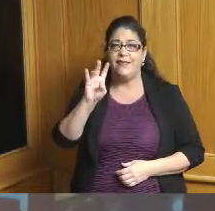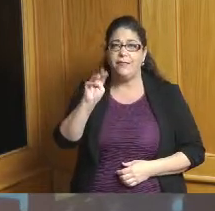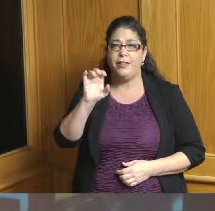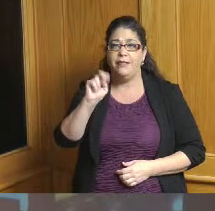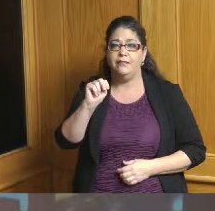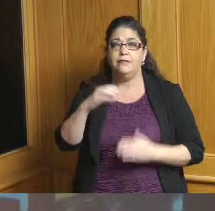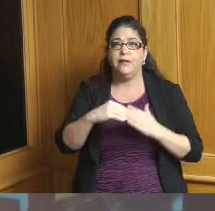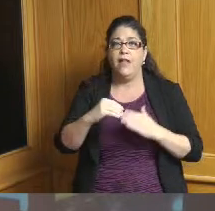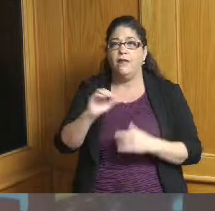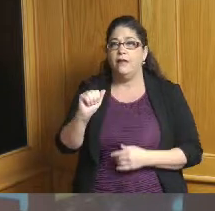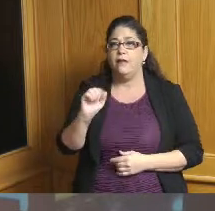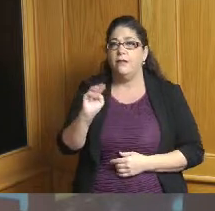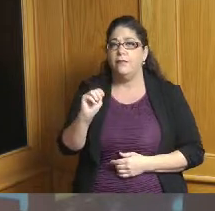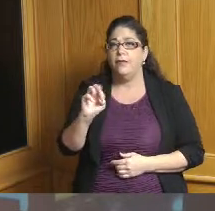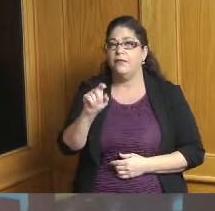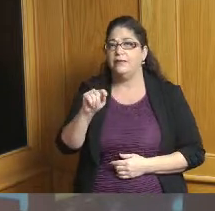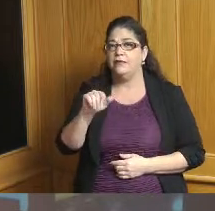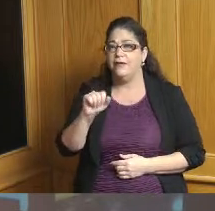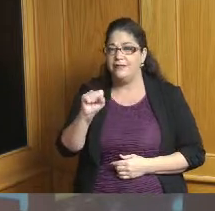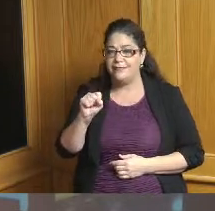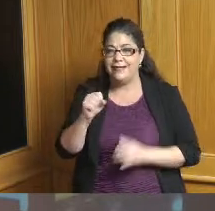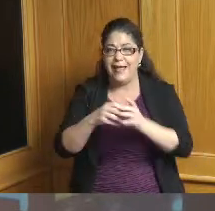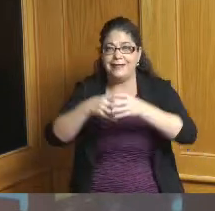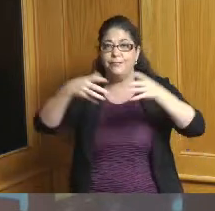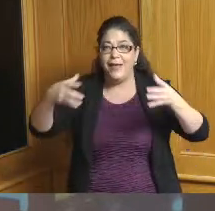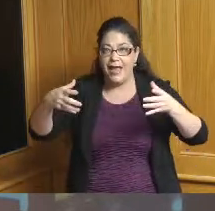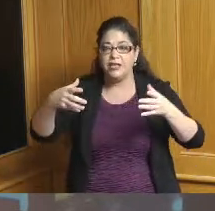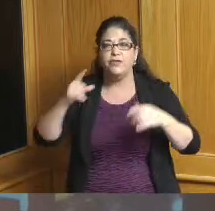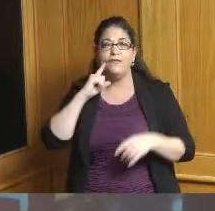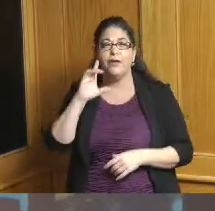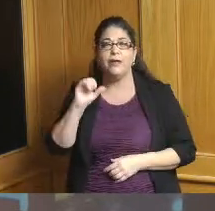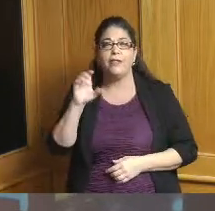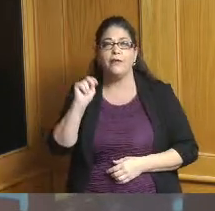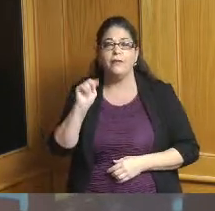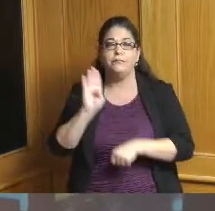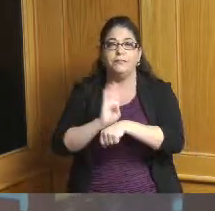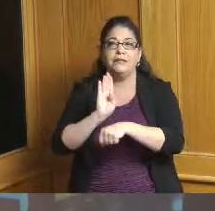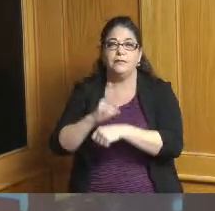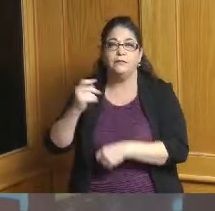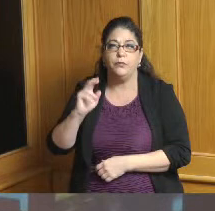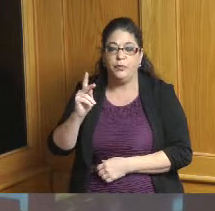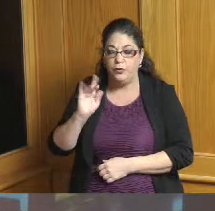expansion renovation expansion project at Caroline Business Park followed closely by a three million